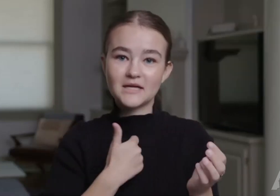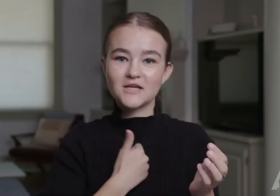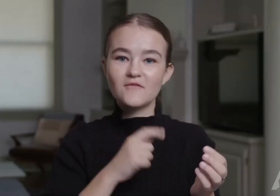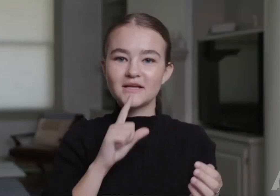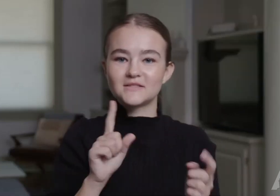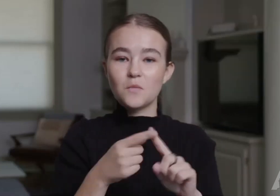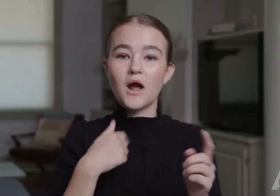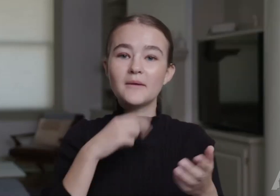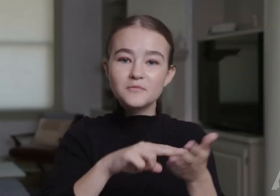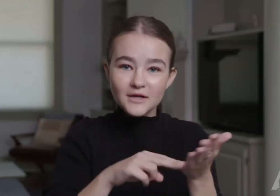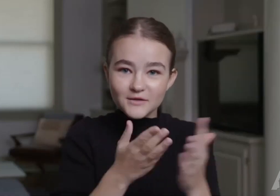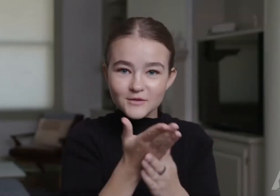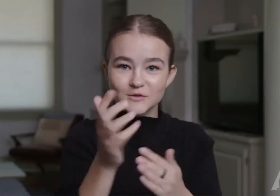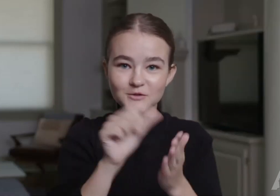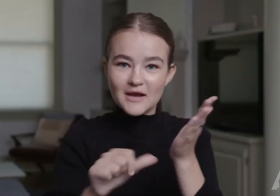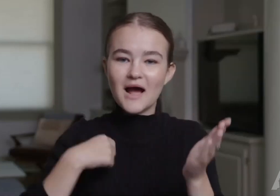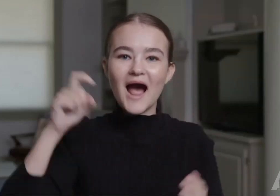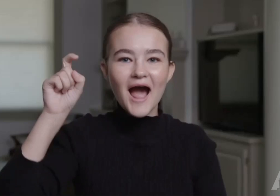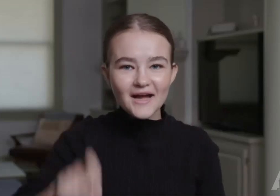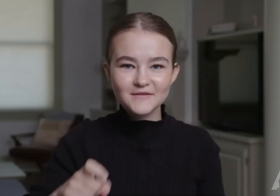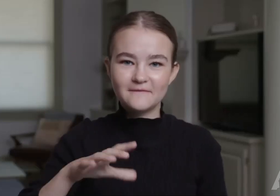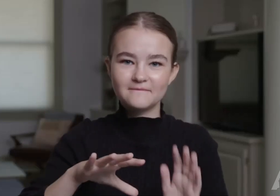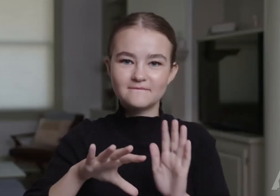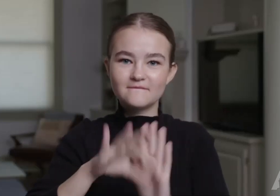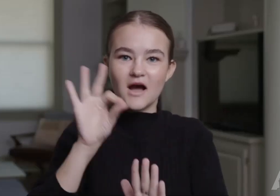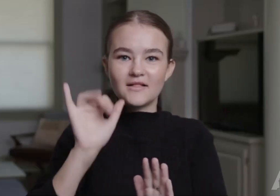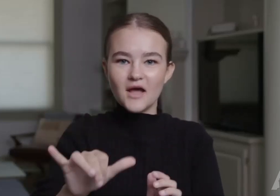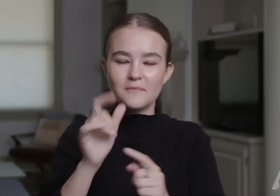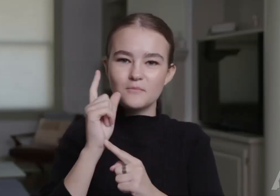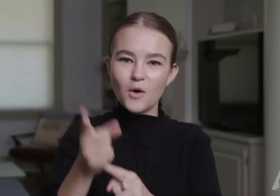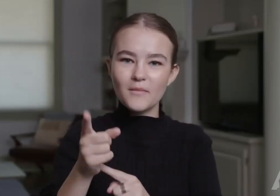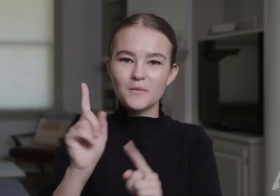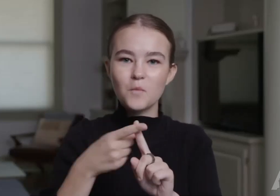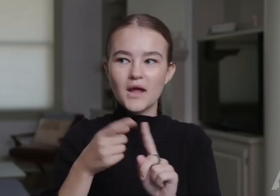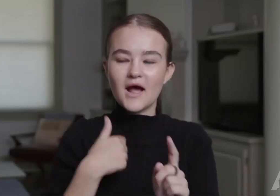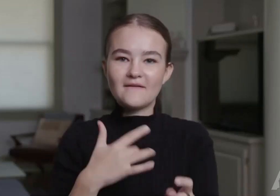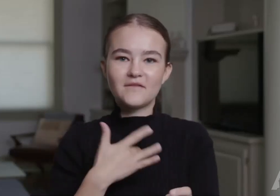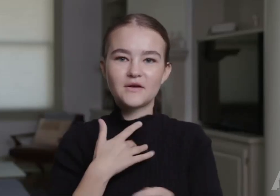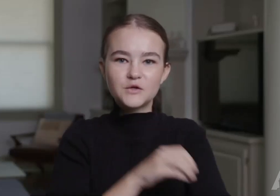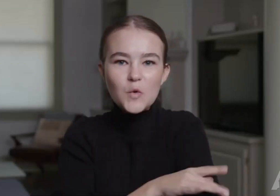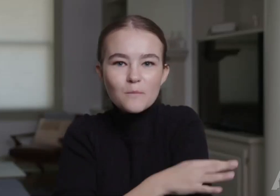When I'm reading through a script, what I'm looking for is I have to have that aha moment,